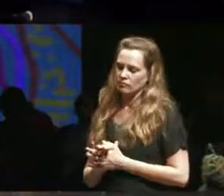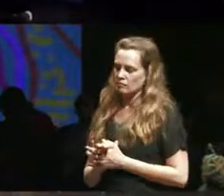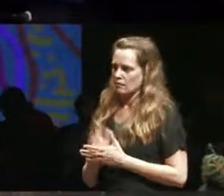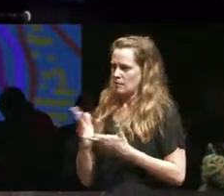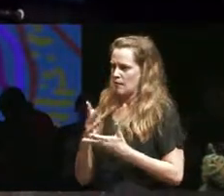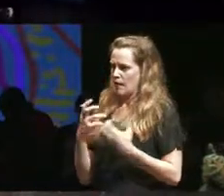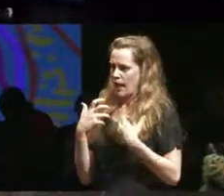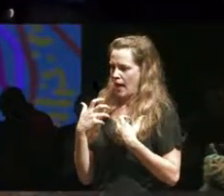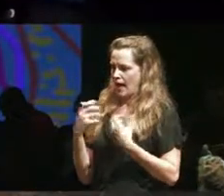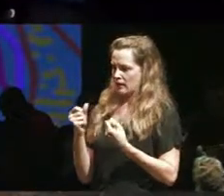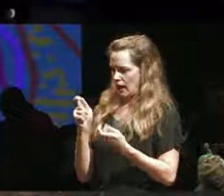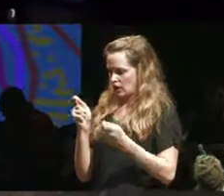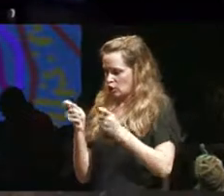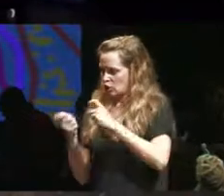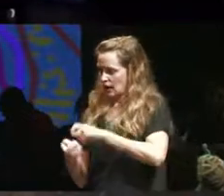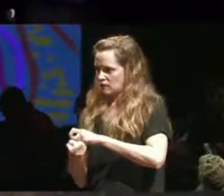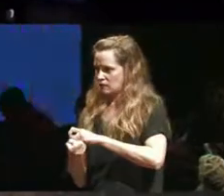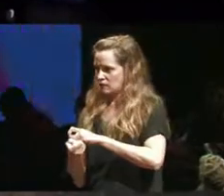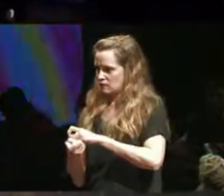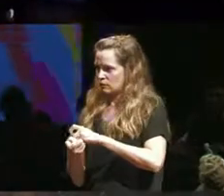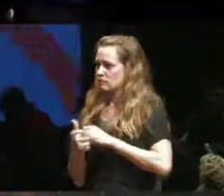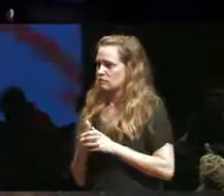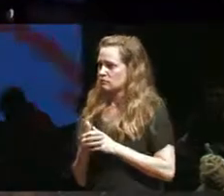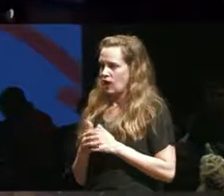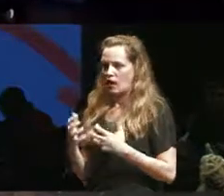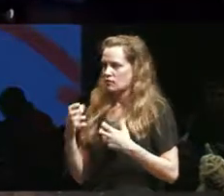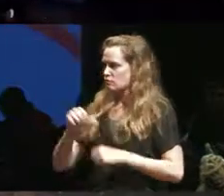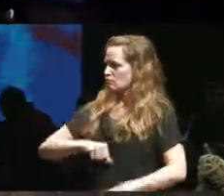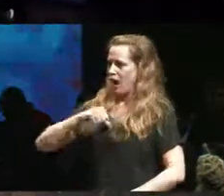could change I was very proud proud of madness as being something essential